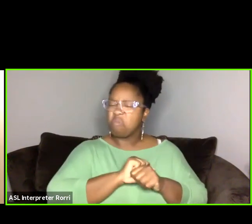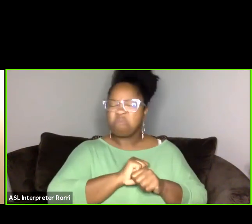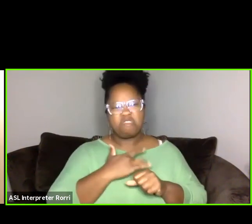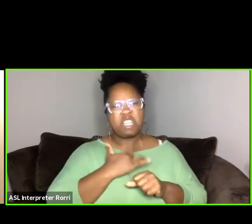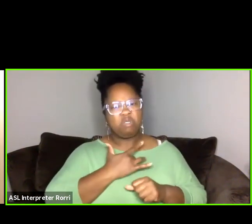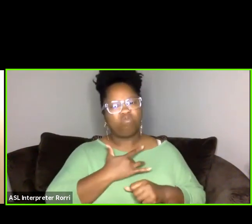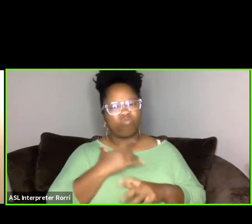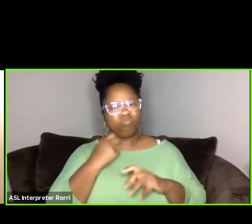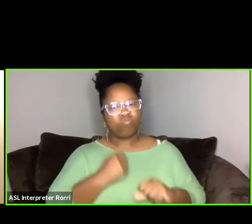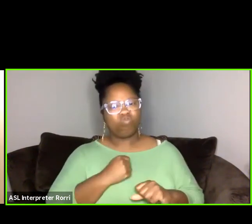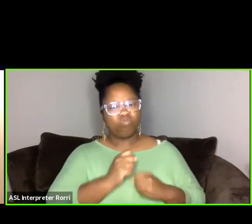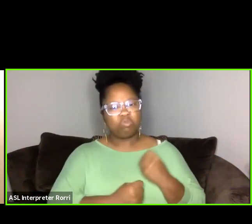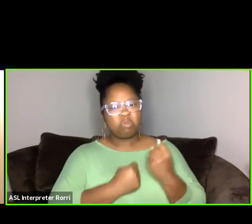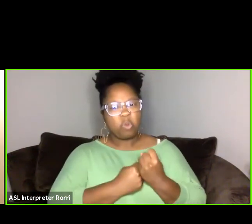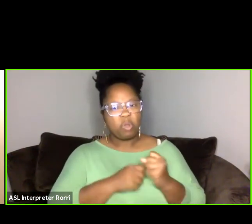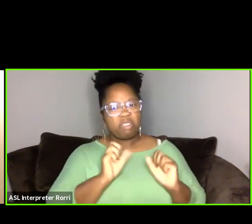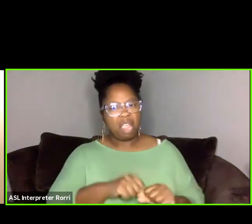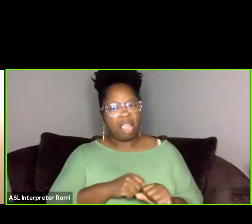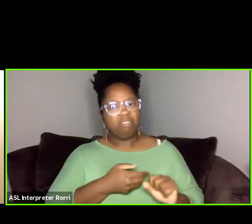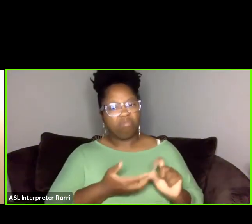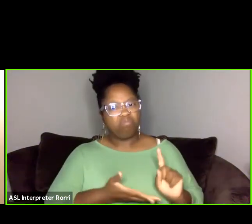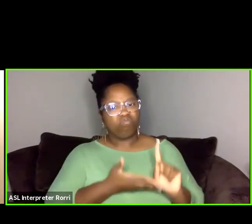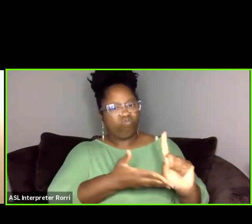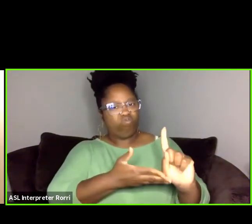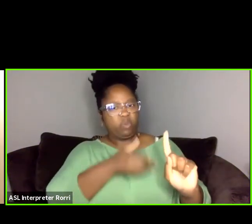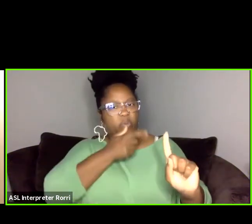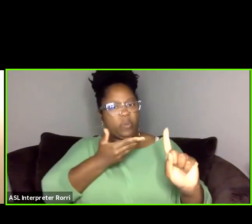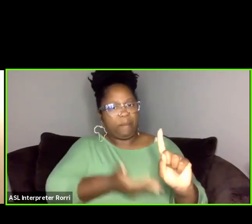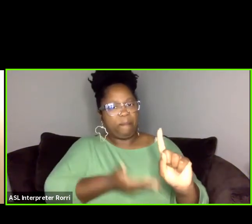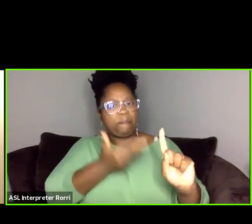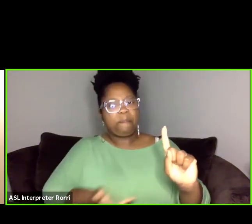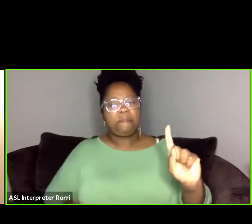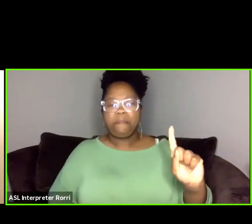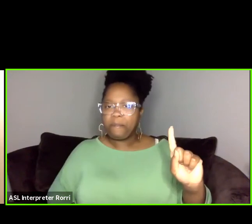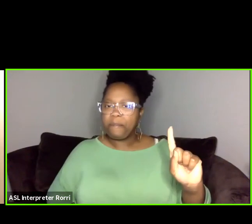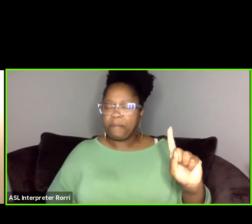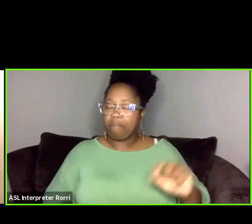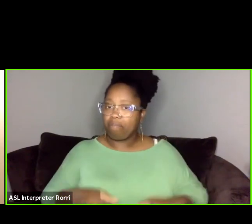And so I think that's part of the arts education